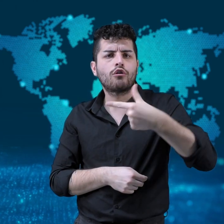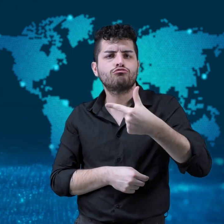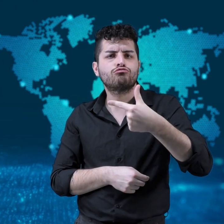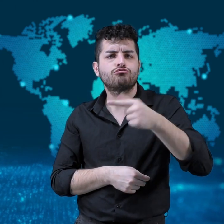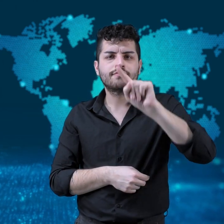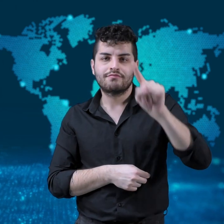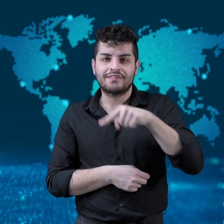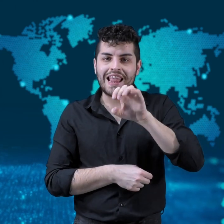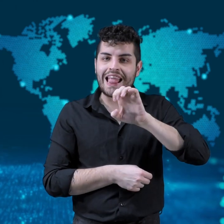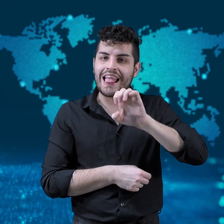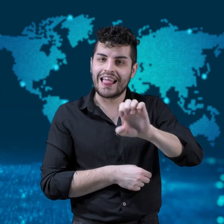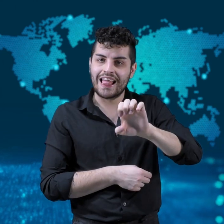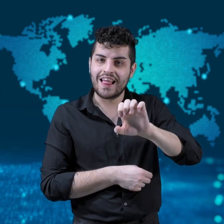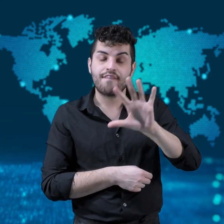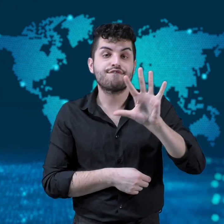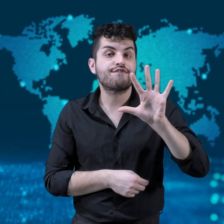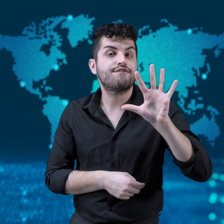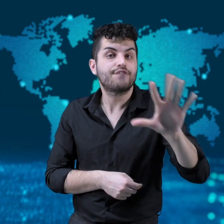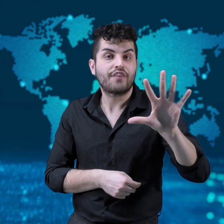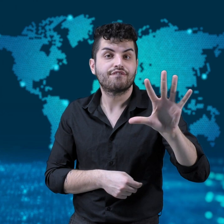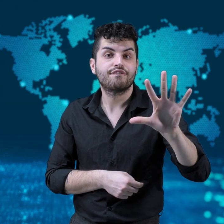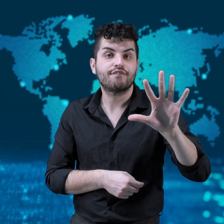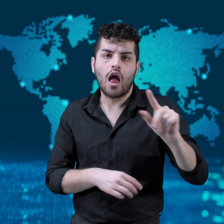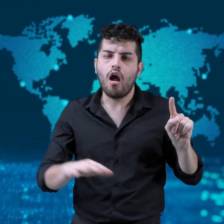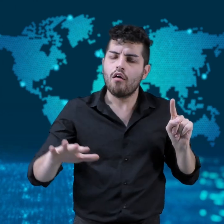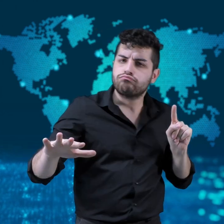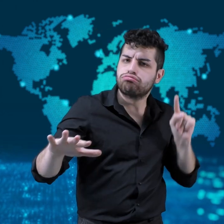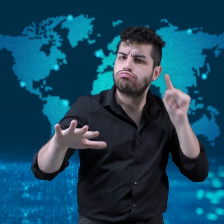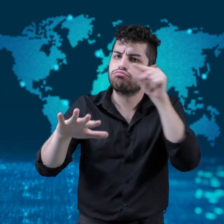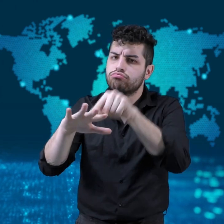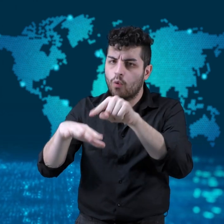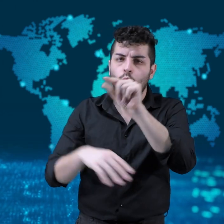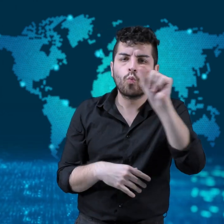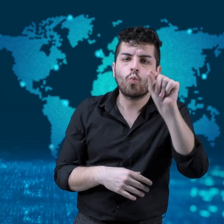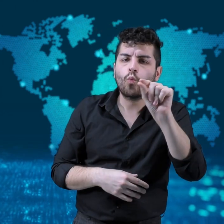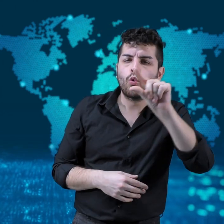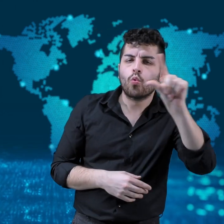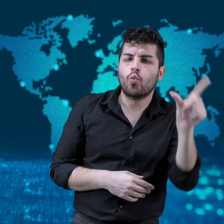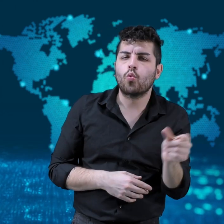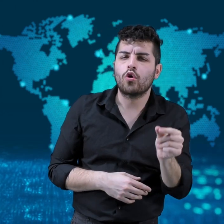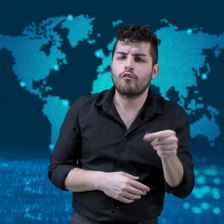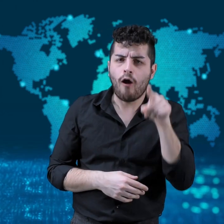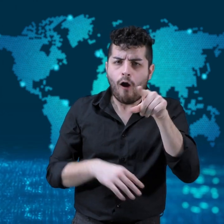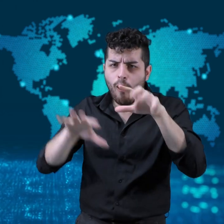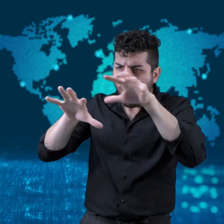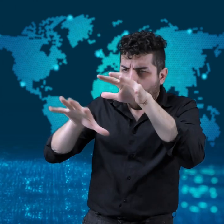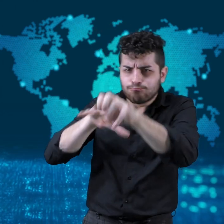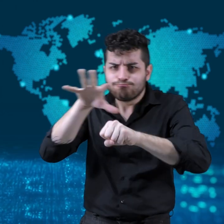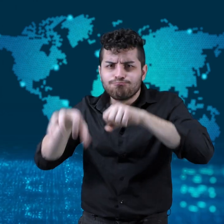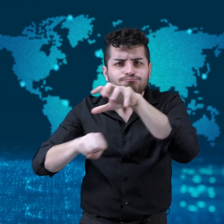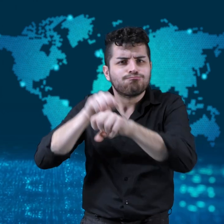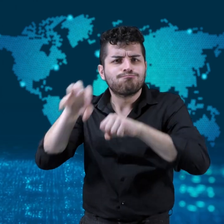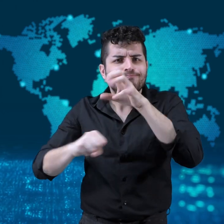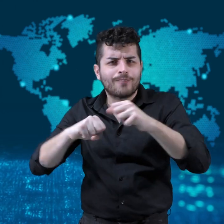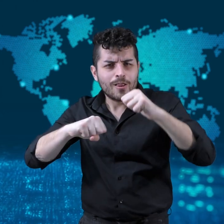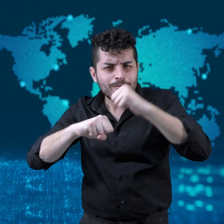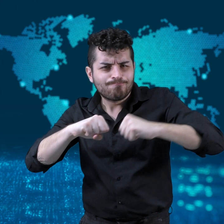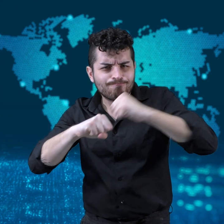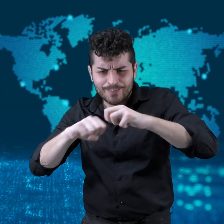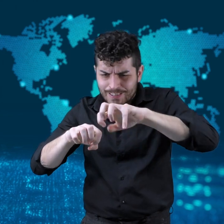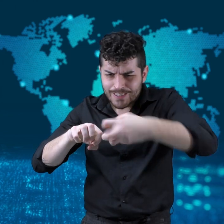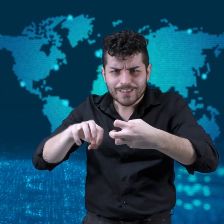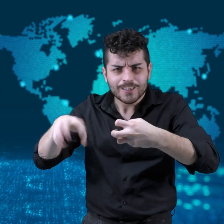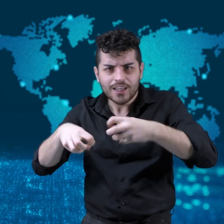that will aid scientists in studying volcanoes on the moon.